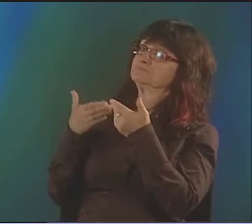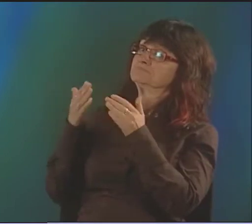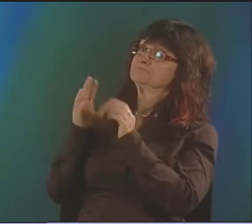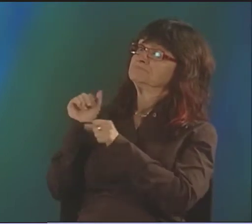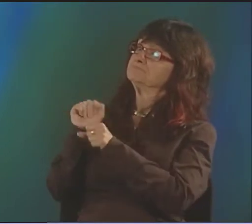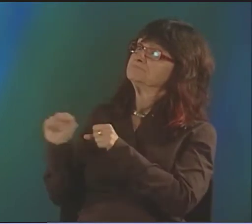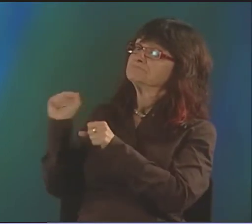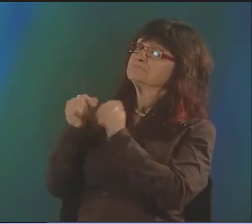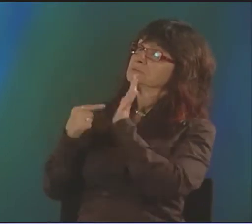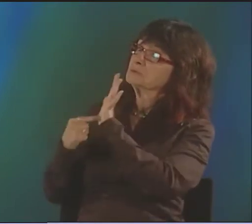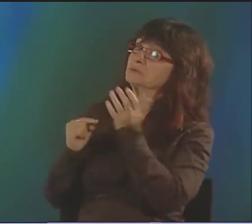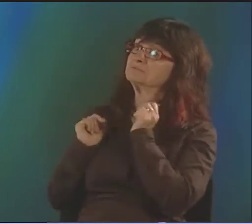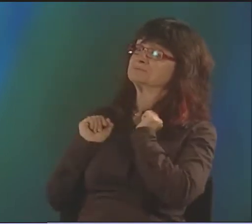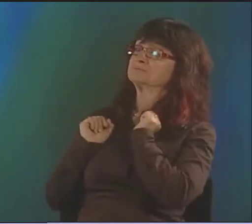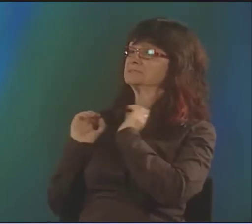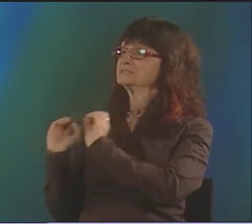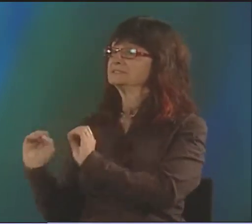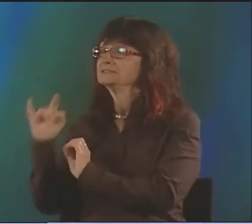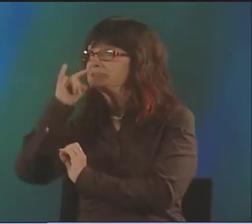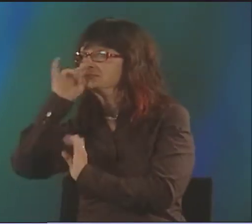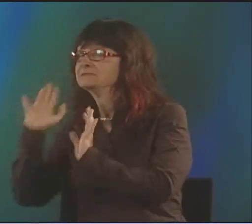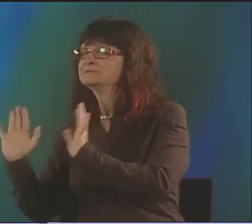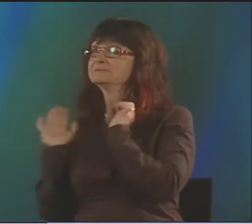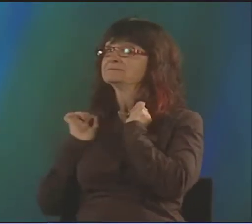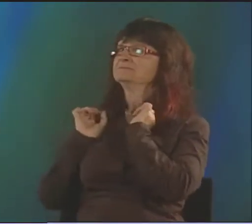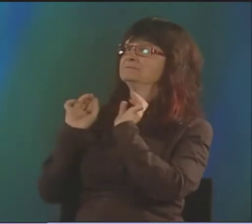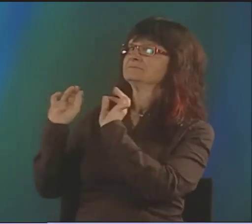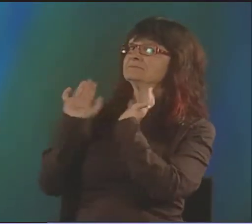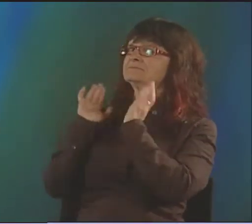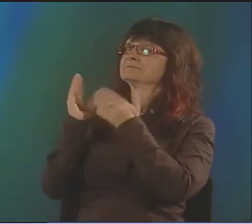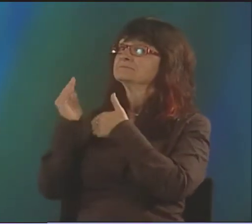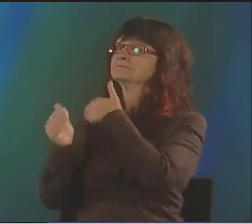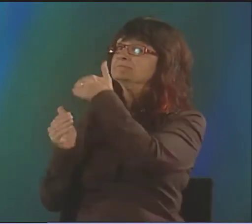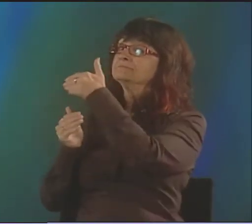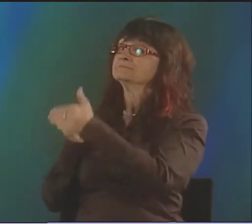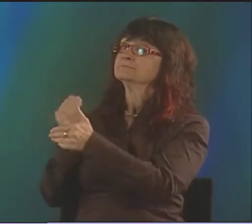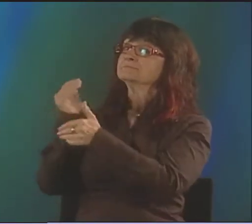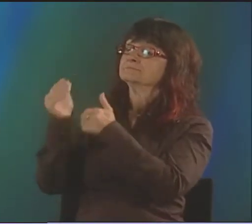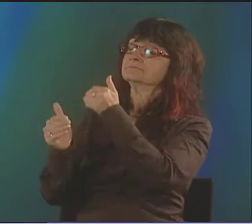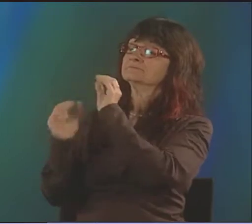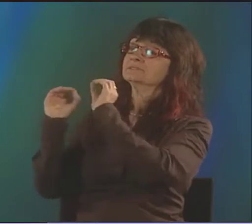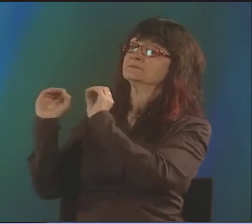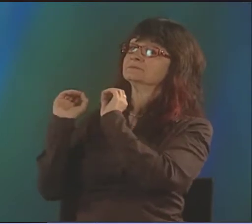BUT I HAD TO BE VERY PATIENT, WORK REALLY HARD, AND SHOW THEM WHO I WAS. STARTED OUT TEACHING CHILDREN,